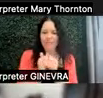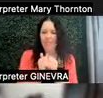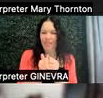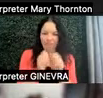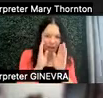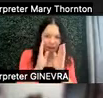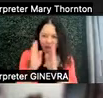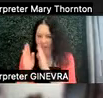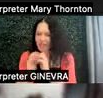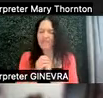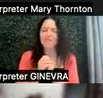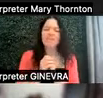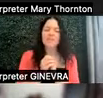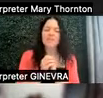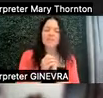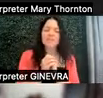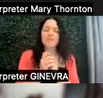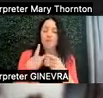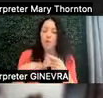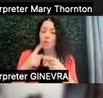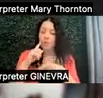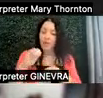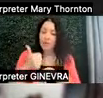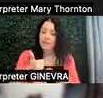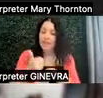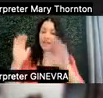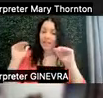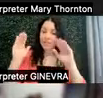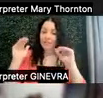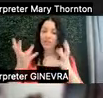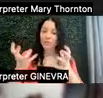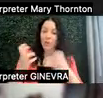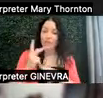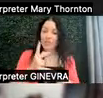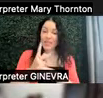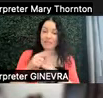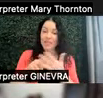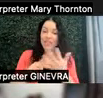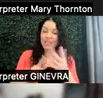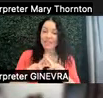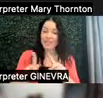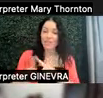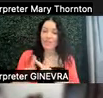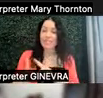And so as we think about setting expectations, we want to keep these differences in mind.